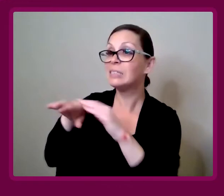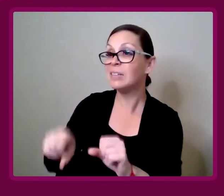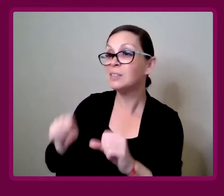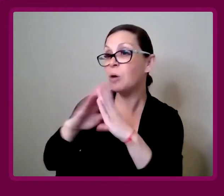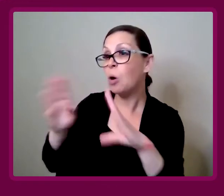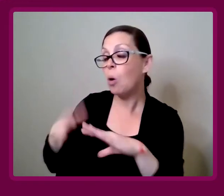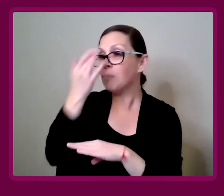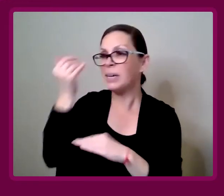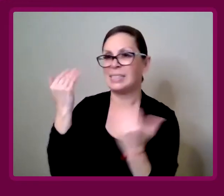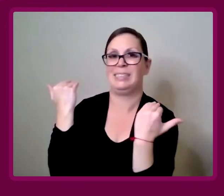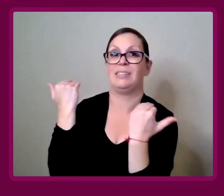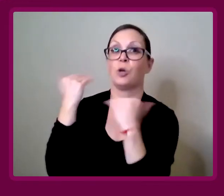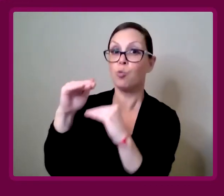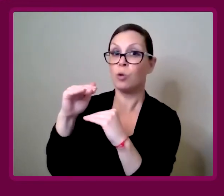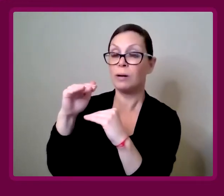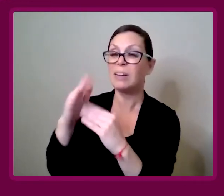Because it's such a restrictive market.